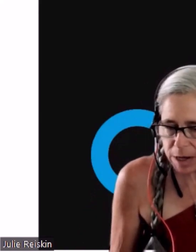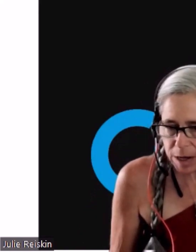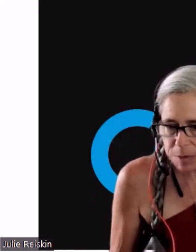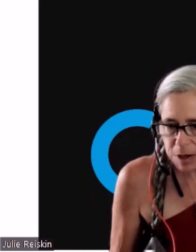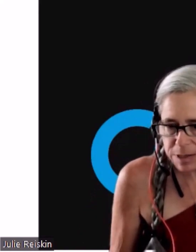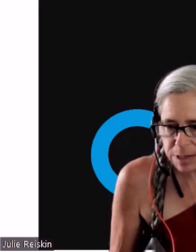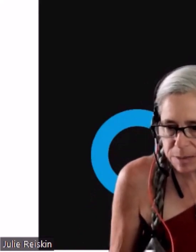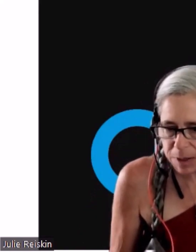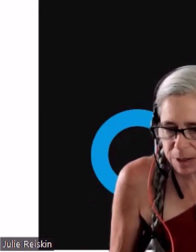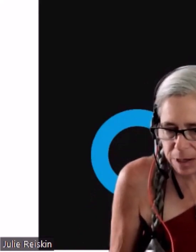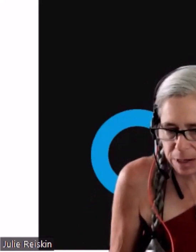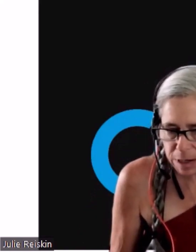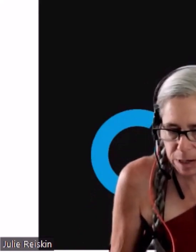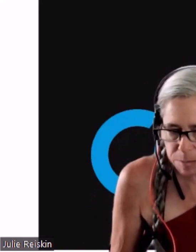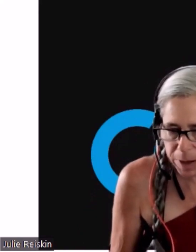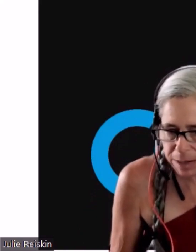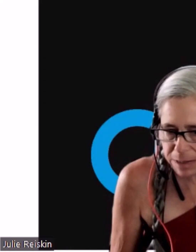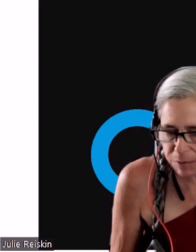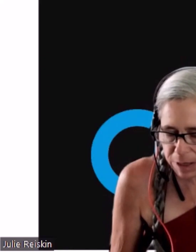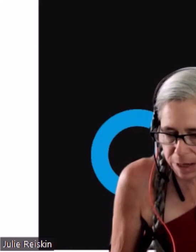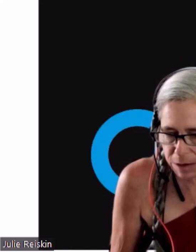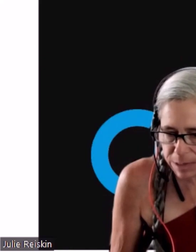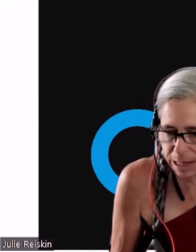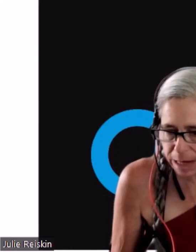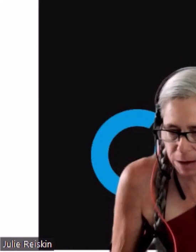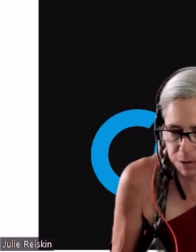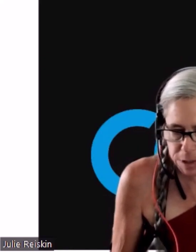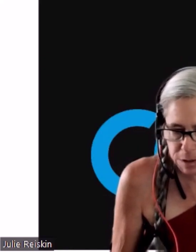And because disability impacts everything else, like housing